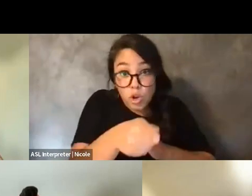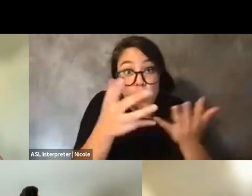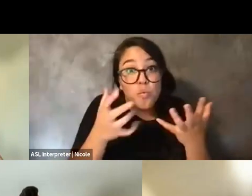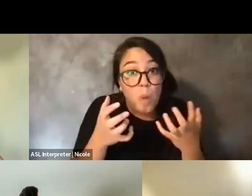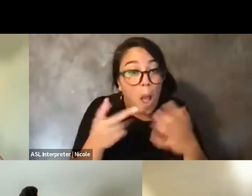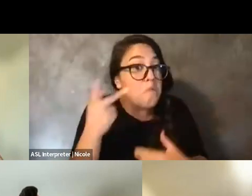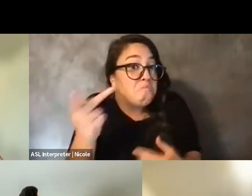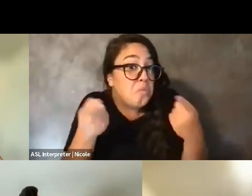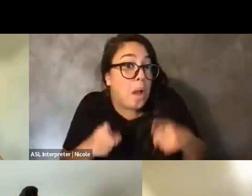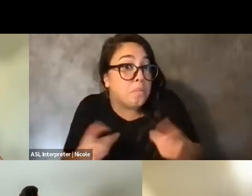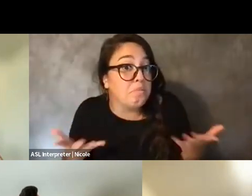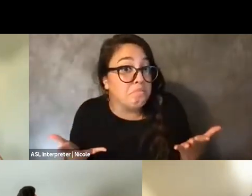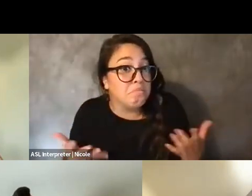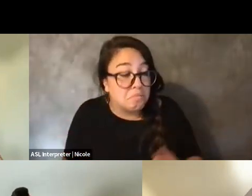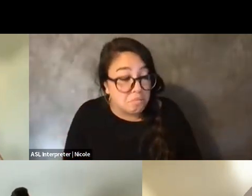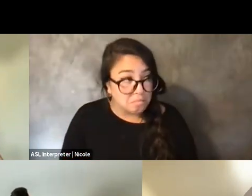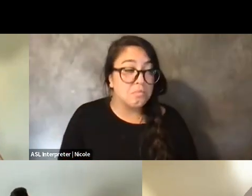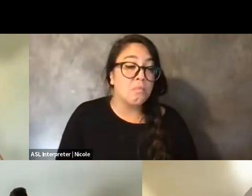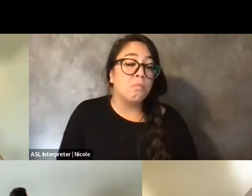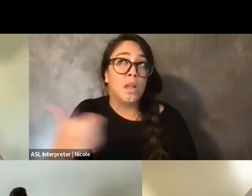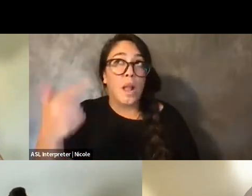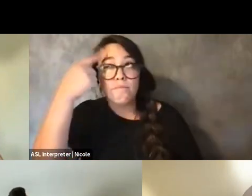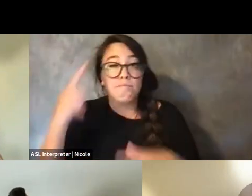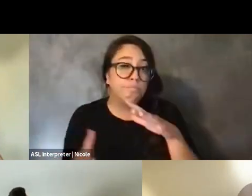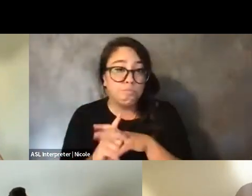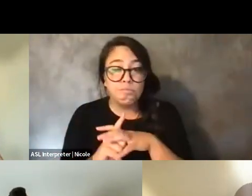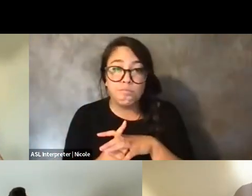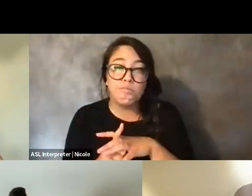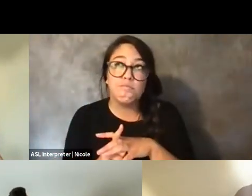Another thing that comes to mind is being curious about people.